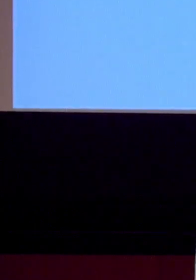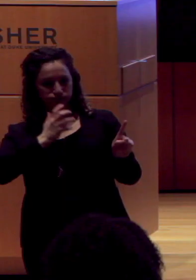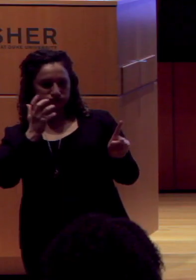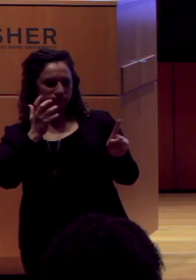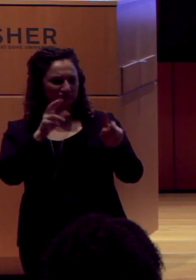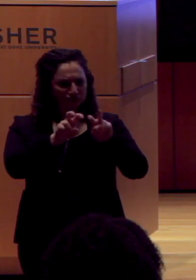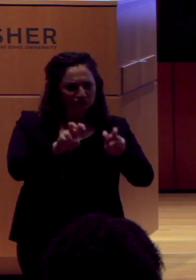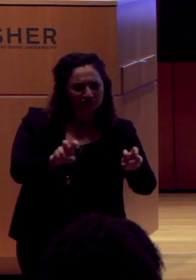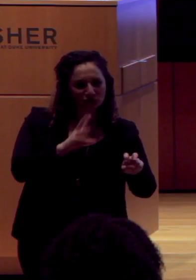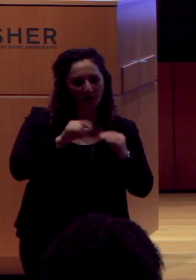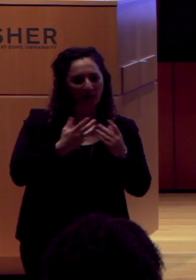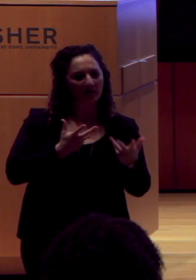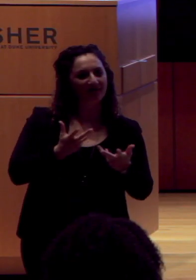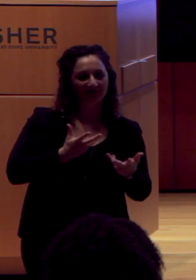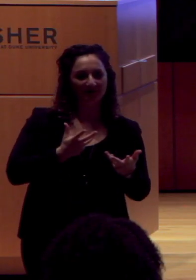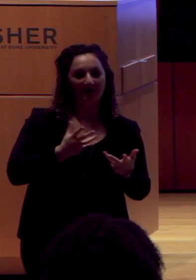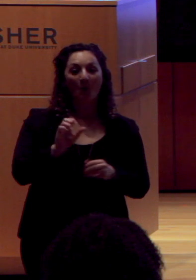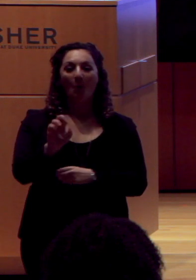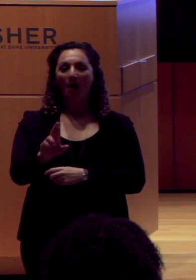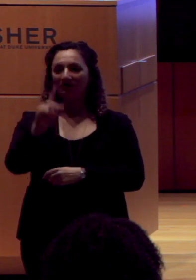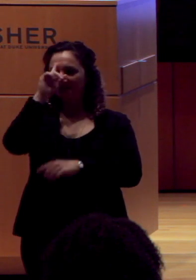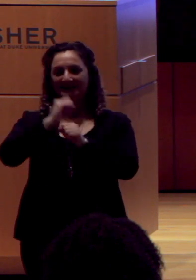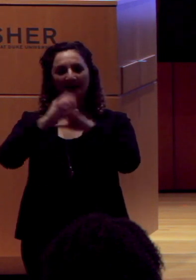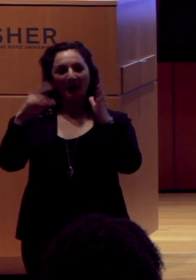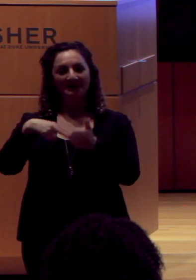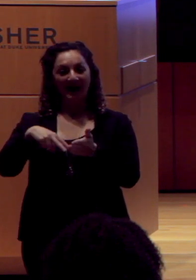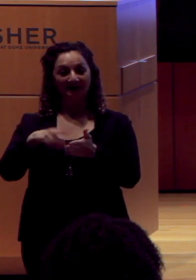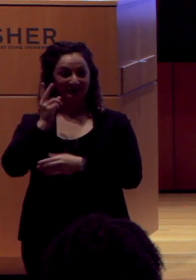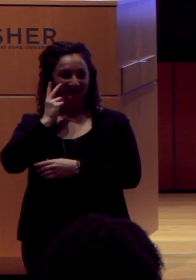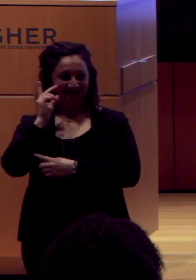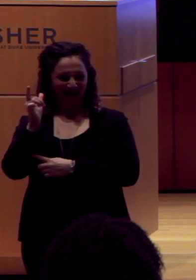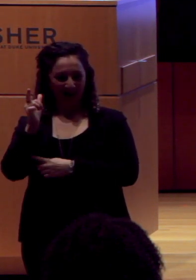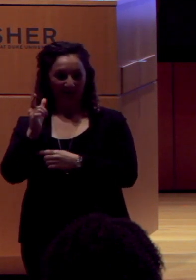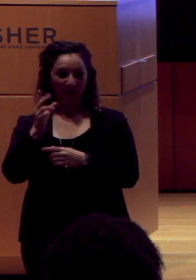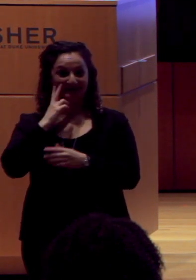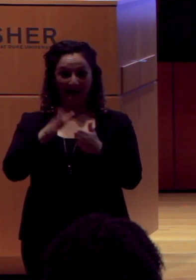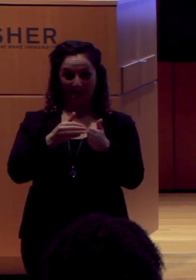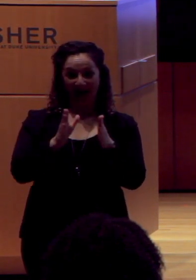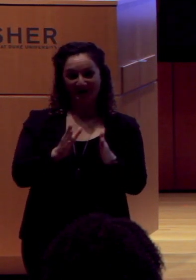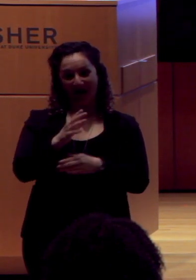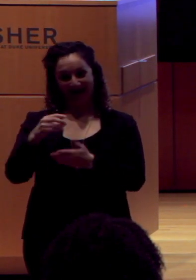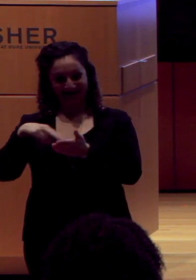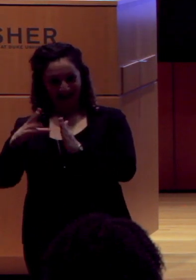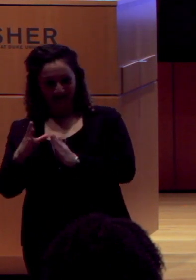Or you can think about dance, which we're going to get to see a painter and a dancer, so this is a good example, but